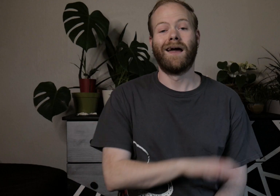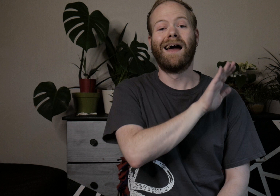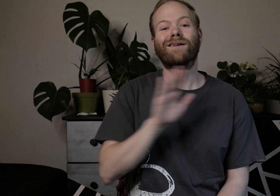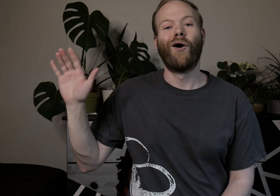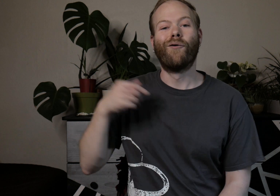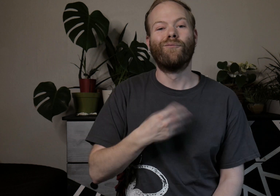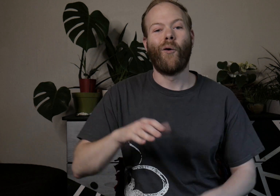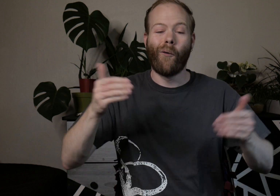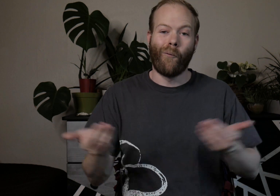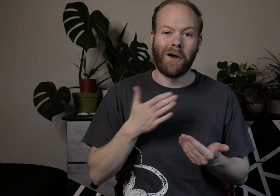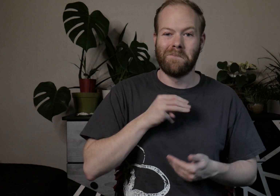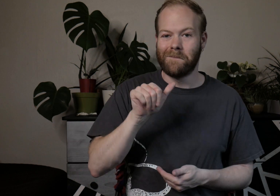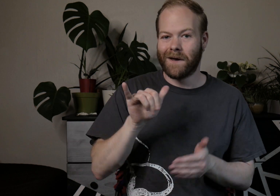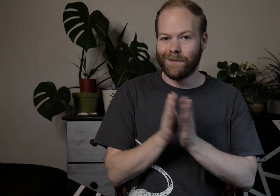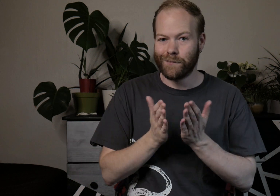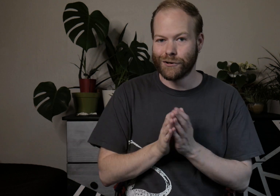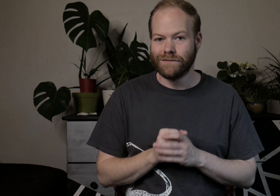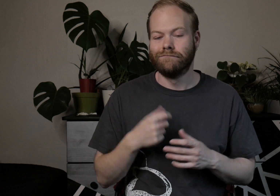Hello, I’m Rogan and welcome to my May books!